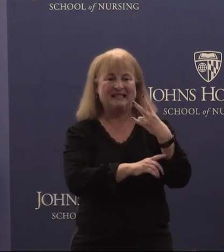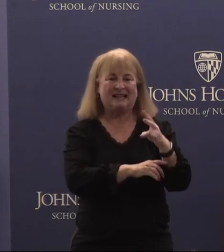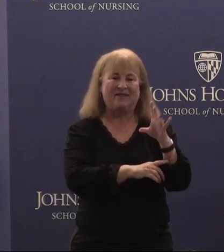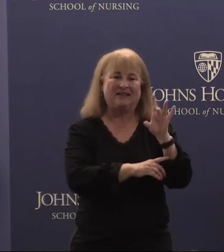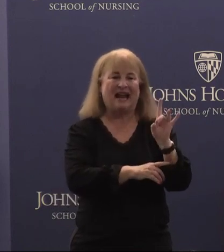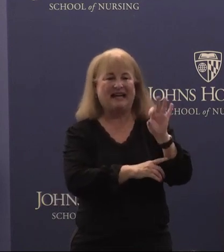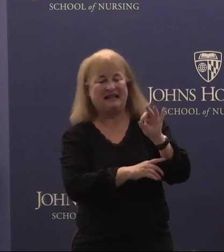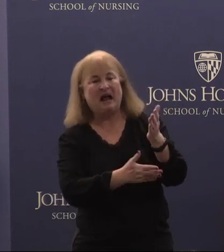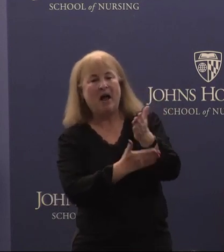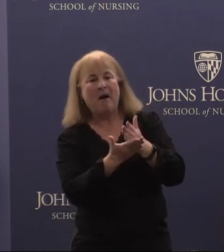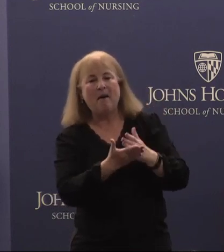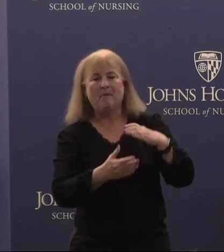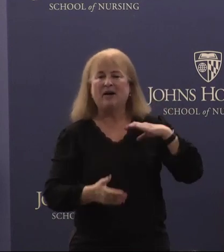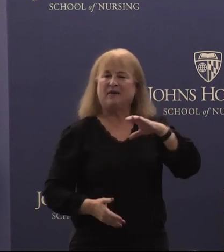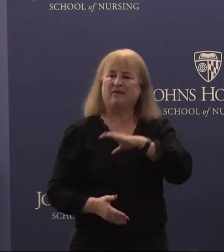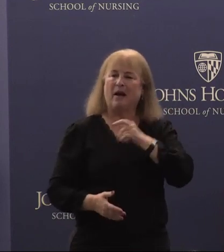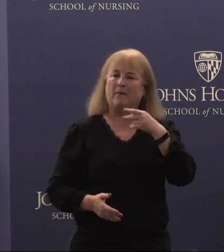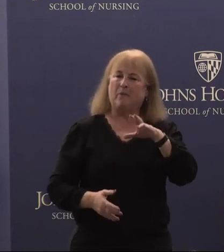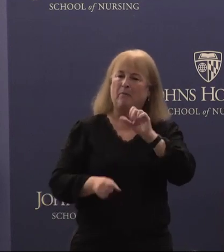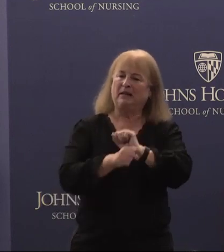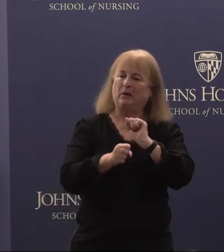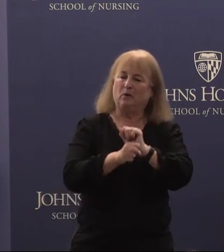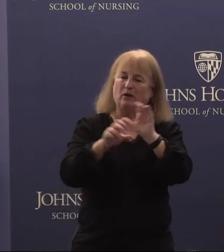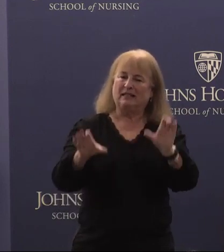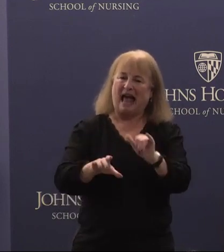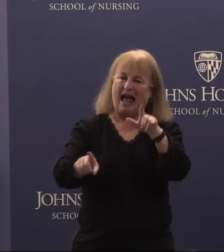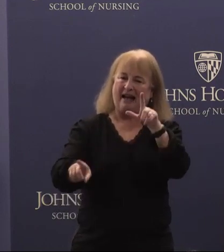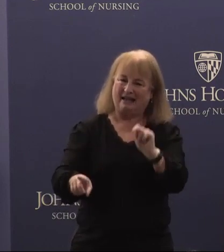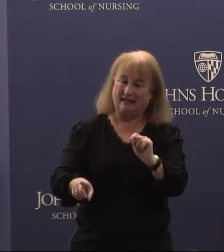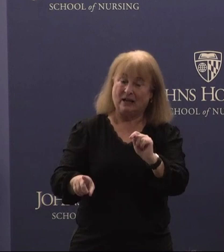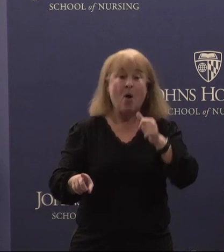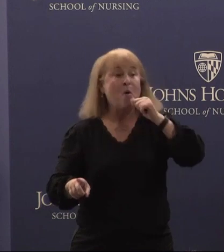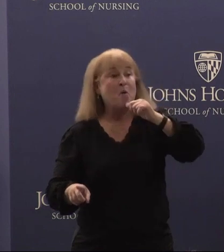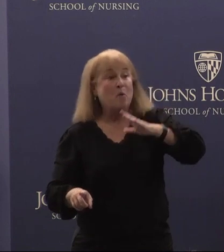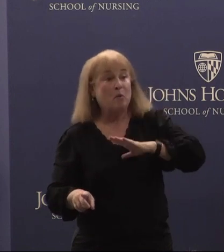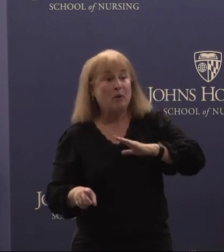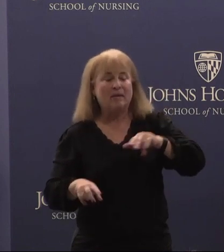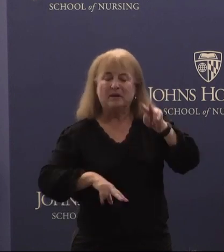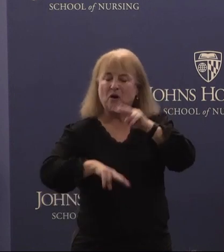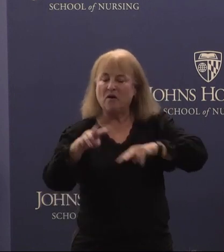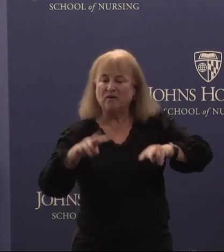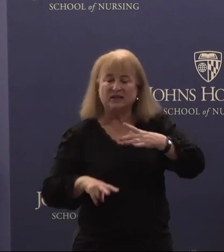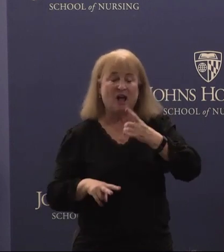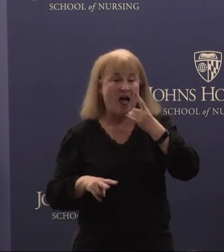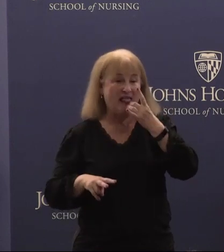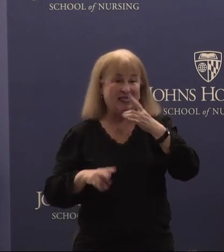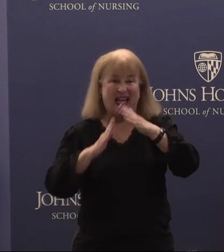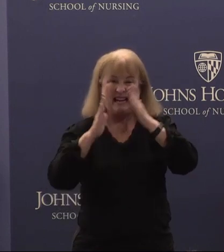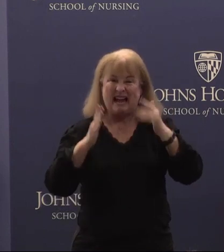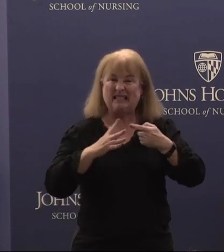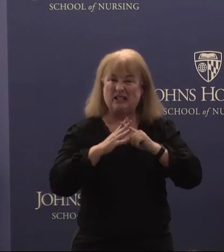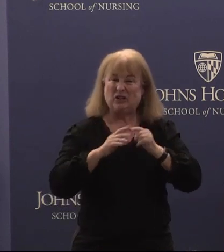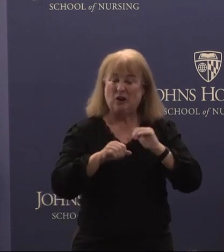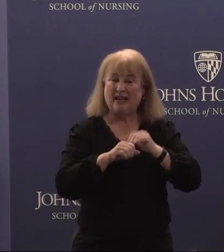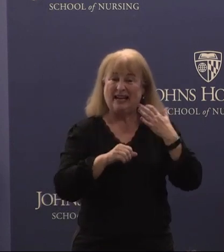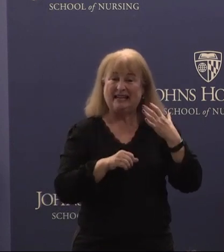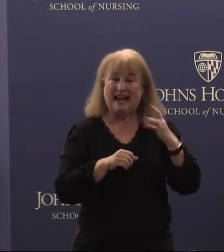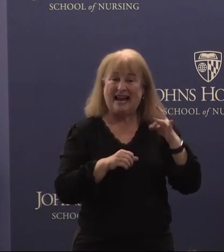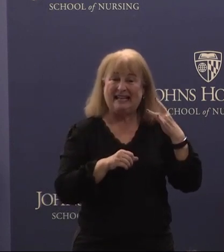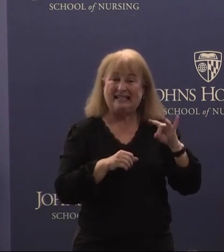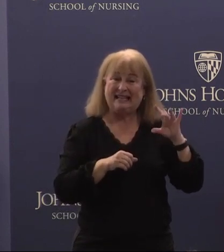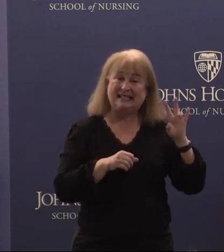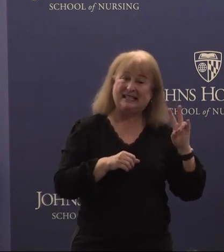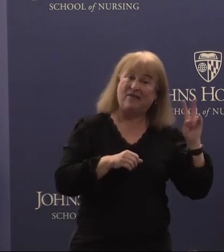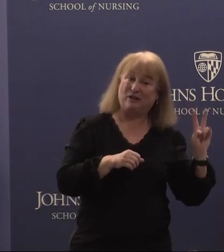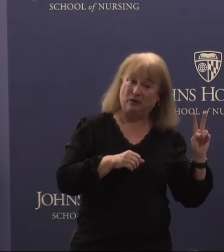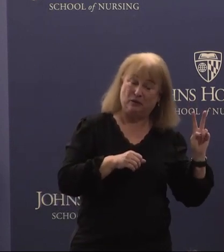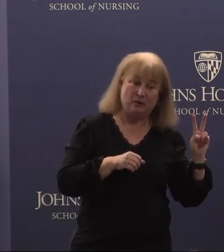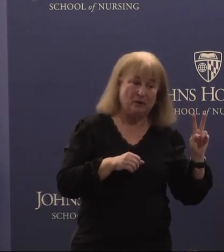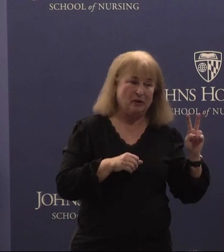part of congress's Public Works Act. Women oversaw lighthouses as early as 1872, very uncommon during